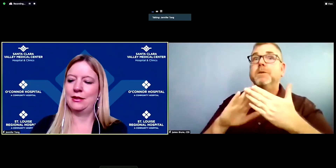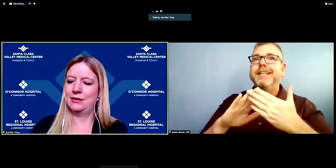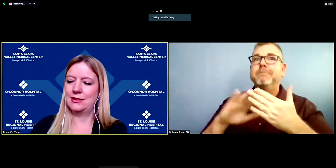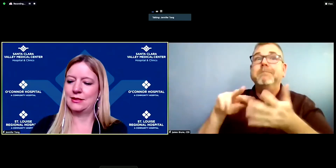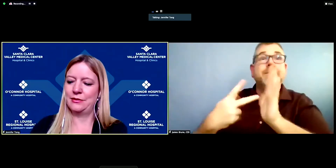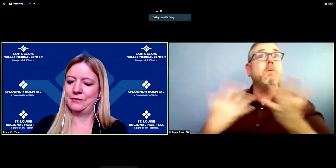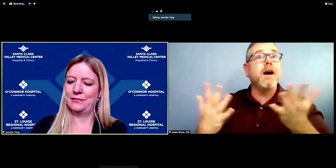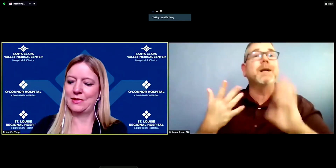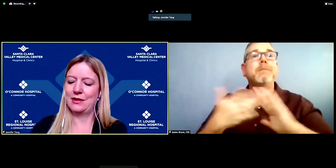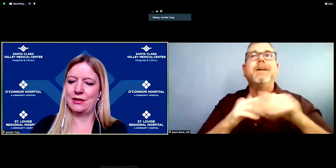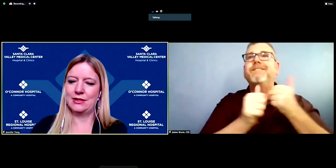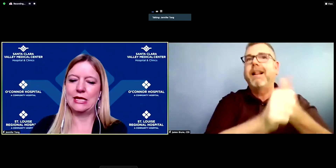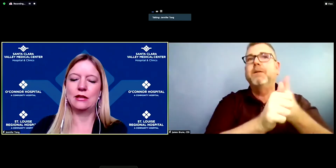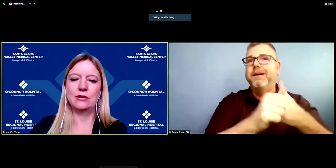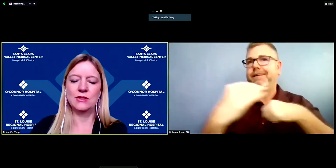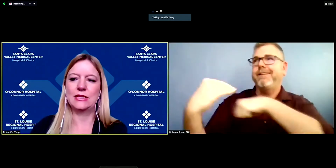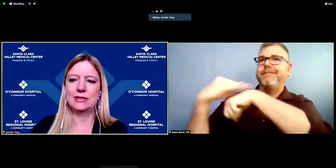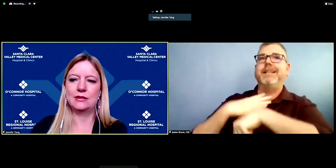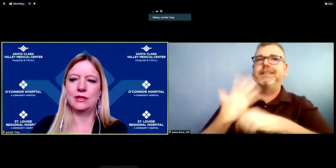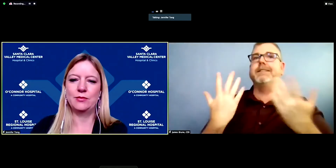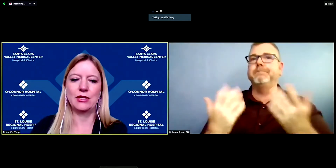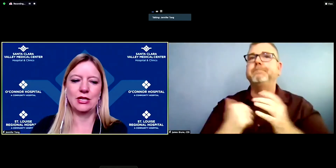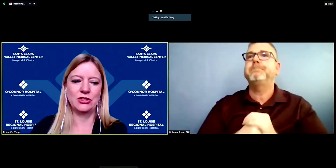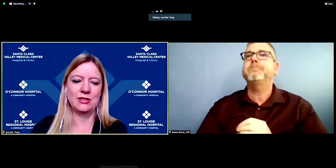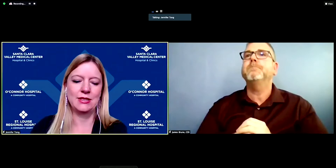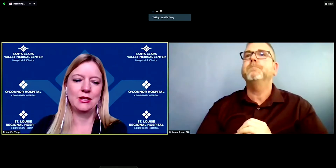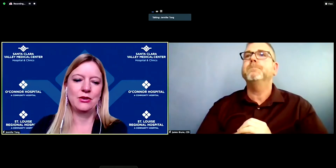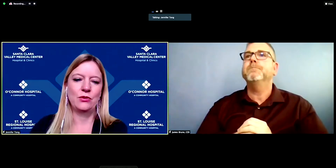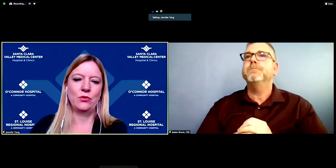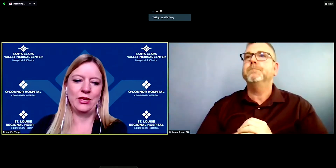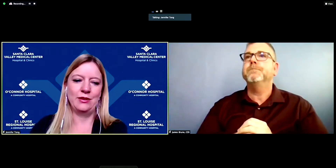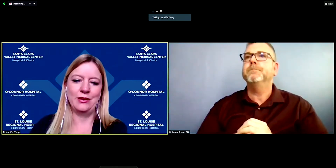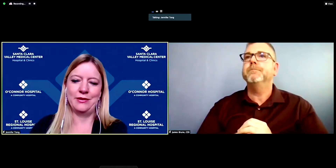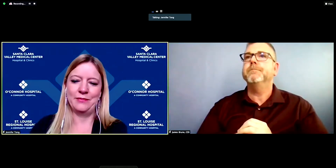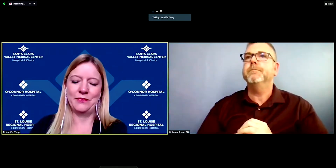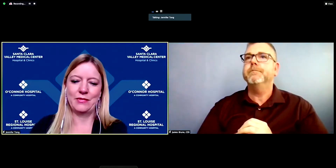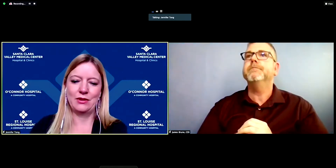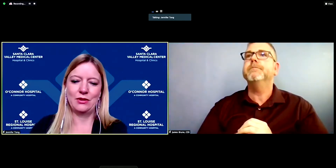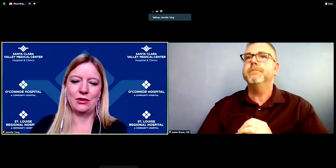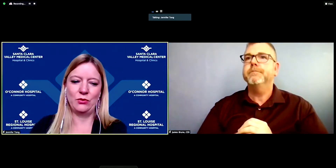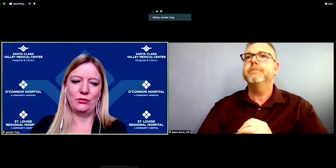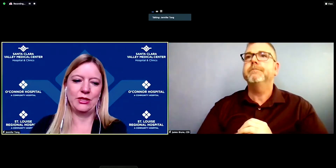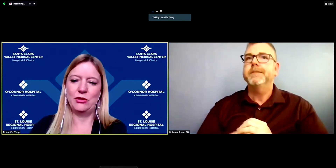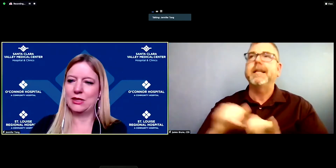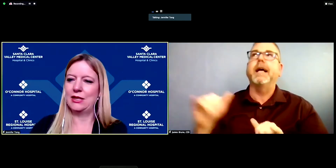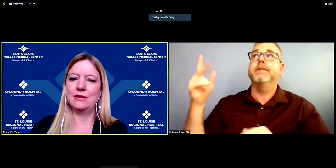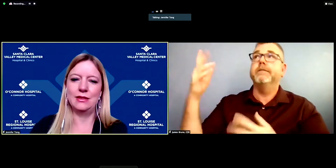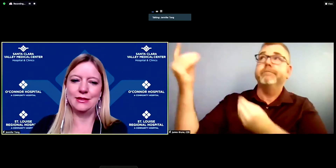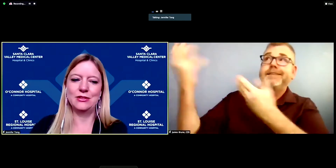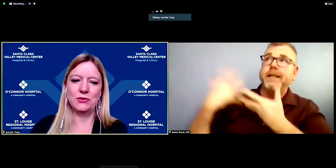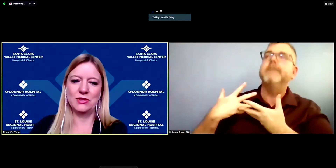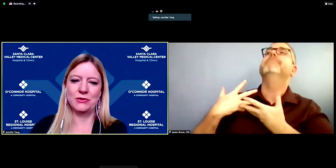and um uh take those necessary precautions, when um uh when we communicate the need to do so.